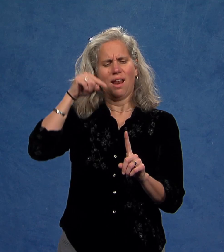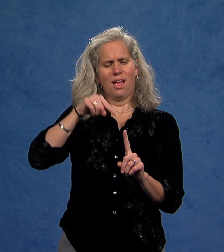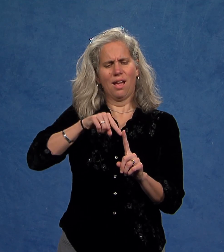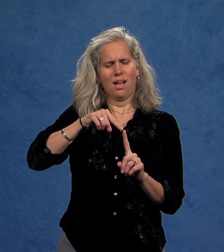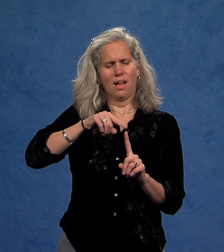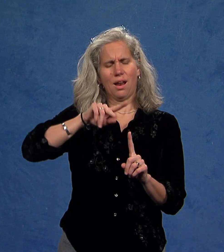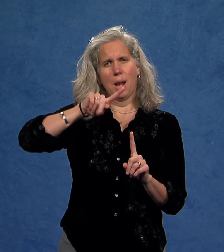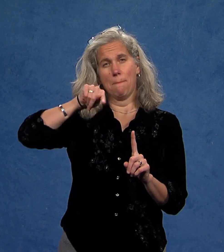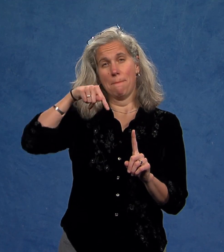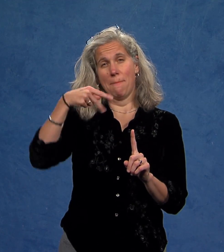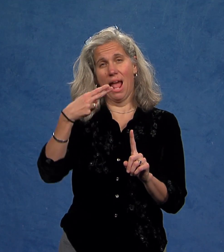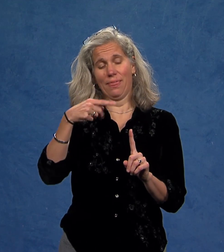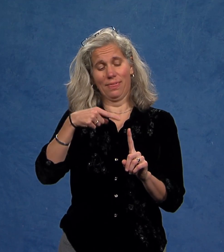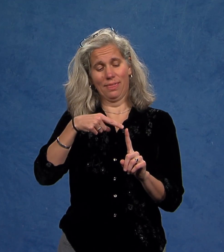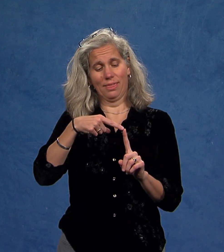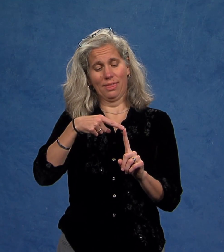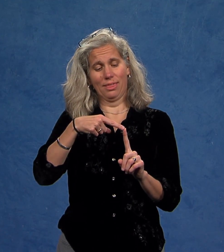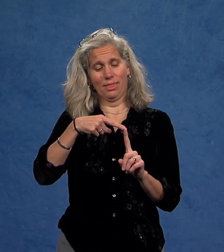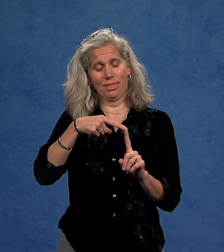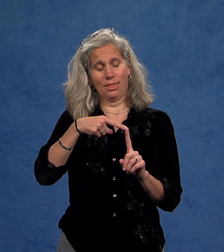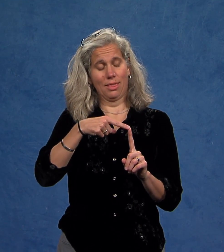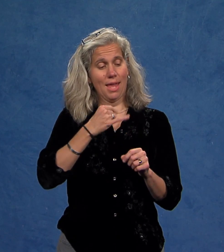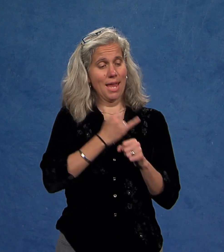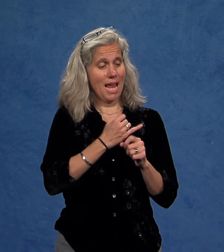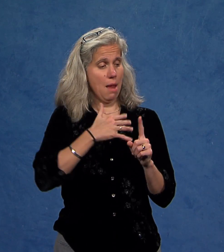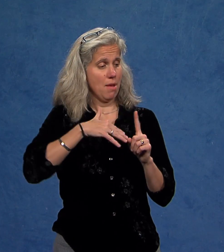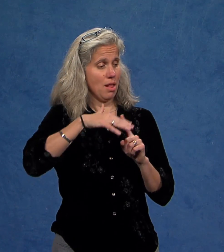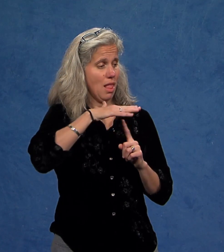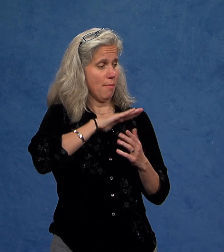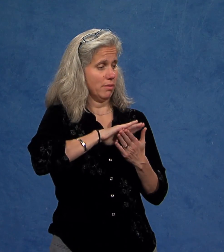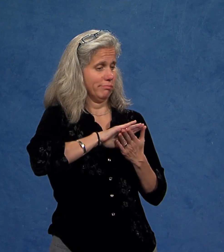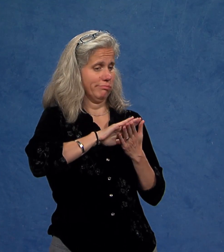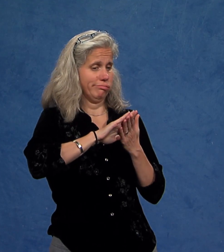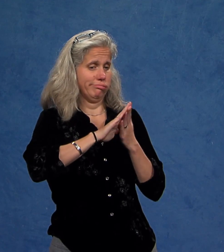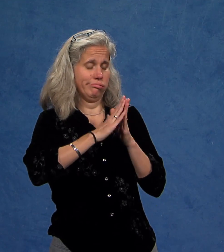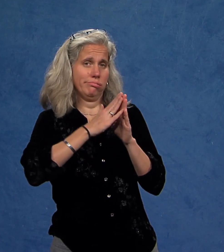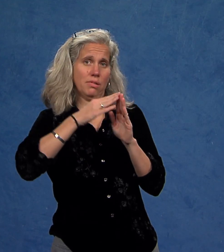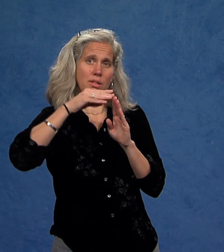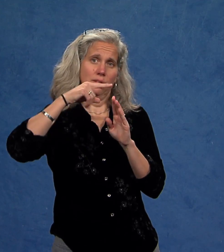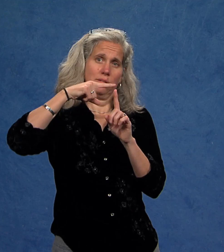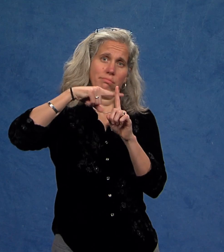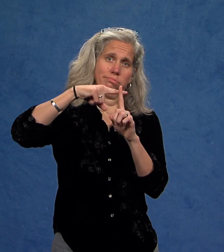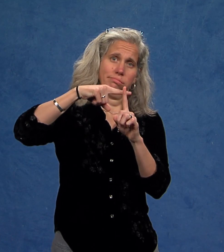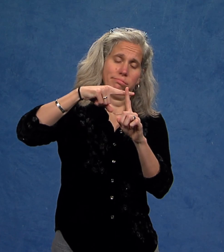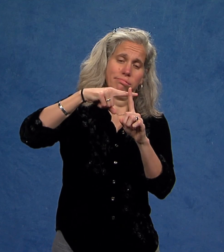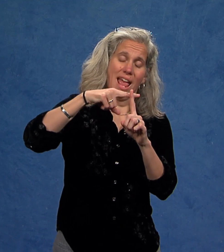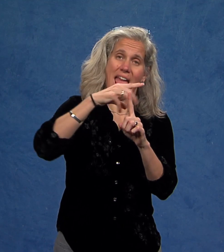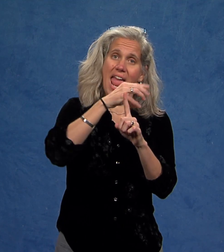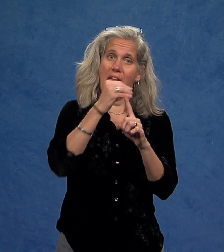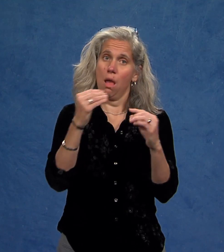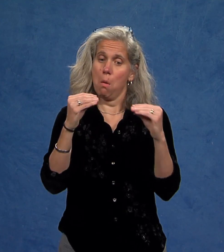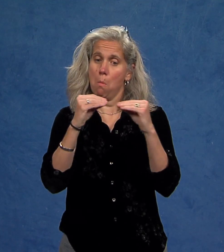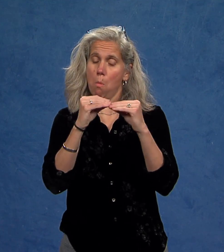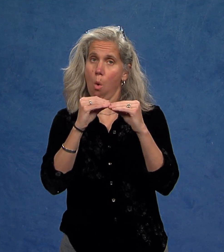Gallaudet's path to building an affirming campus climate